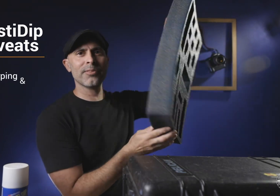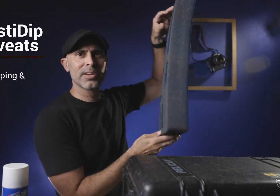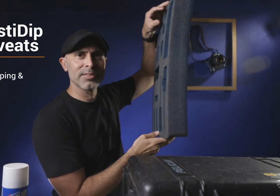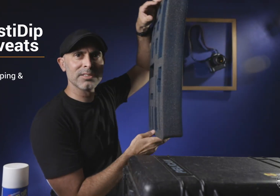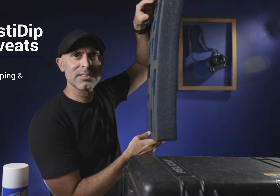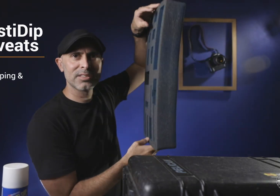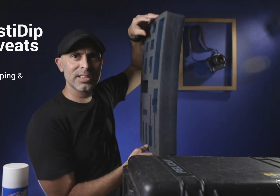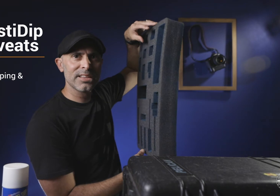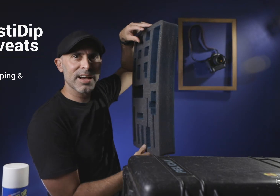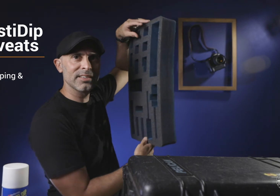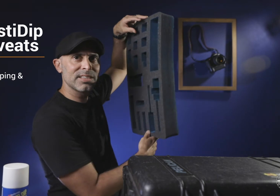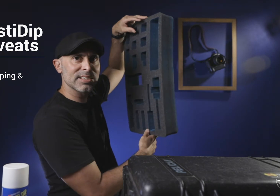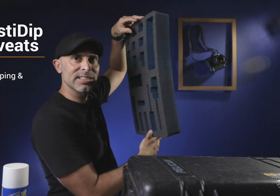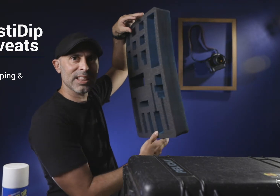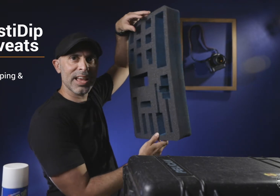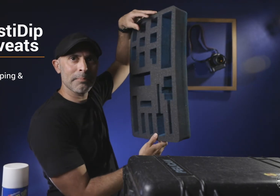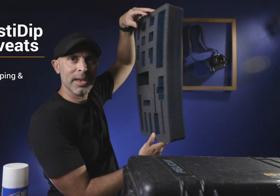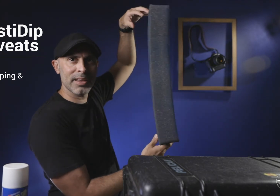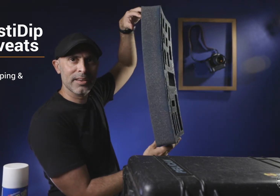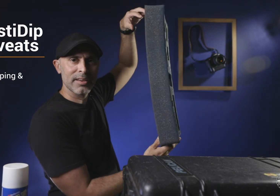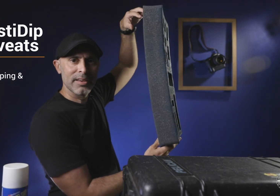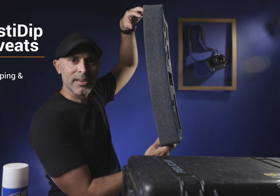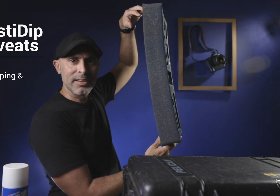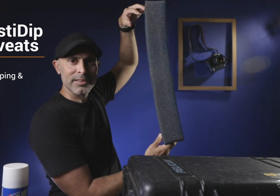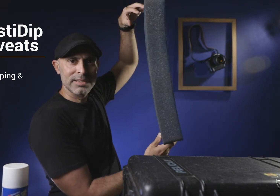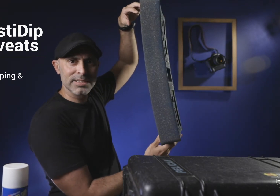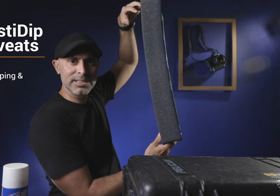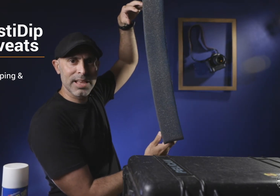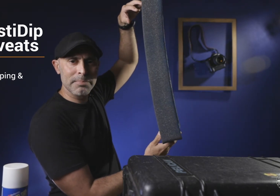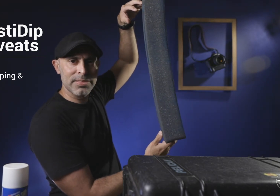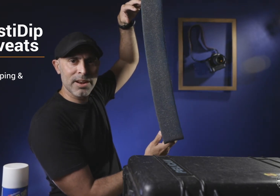know if you can even see that you see that slight Bend see a slight Bend there